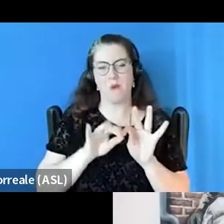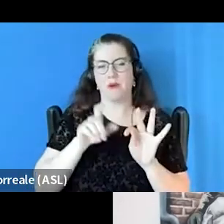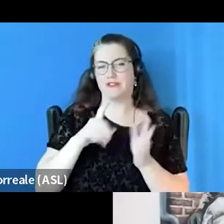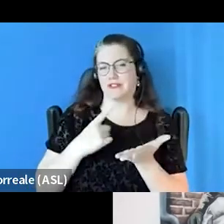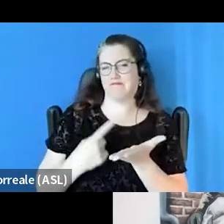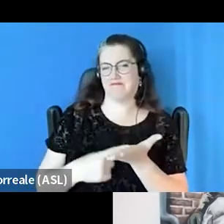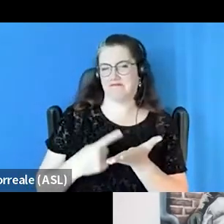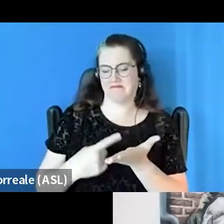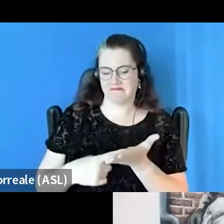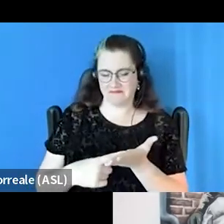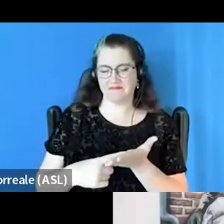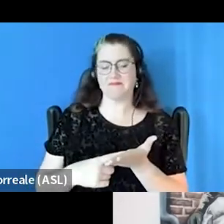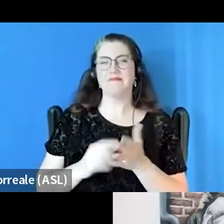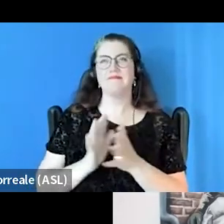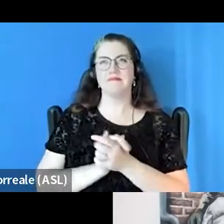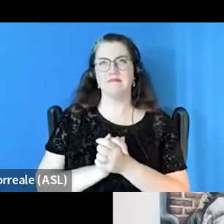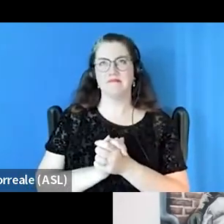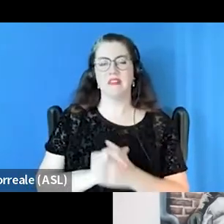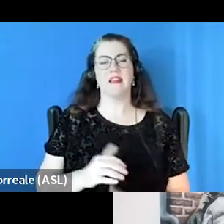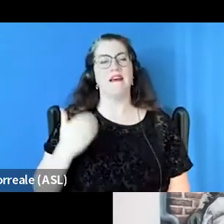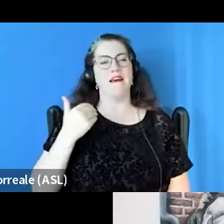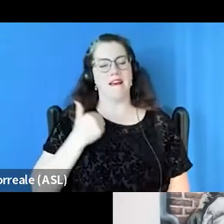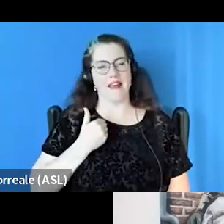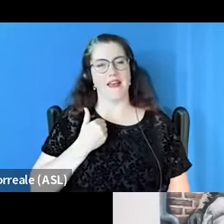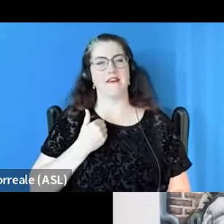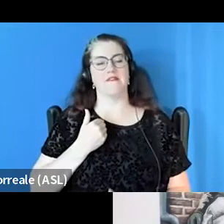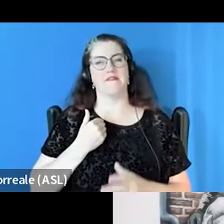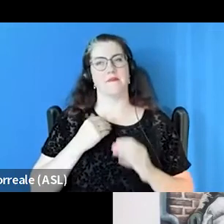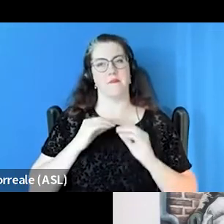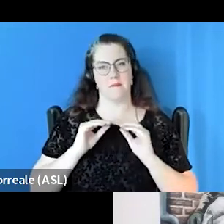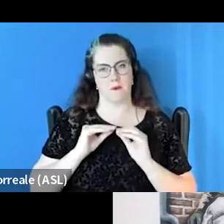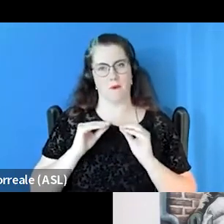is there is a growing response to people on the streets